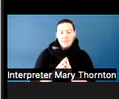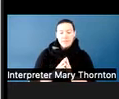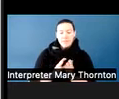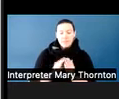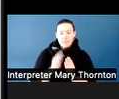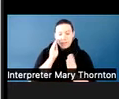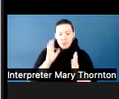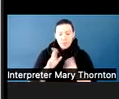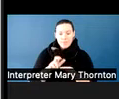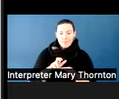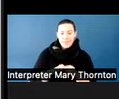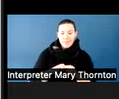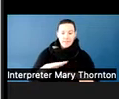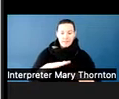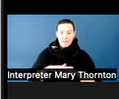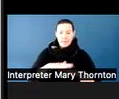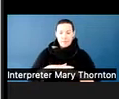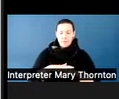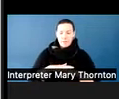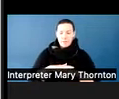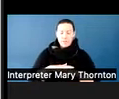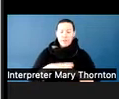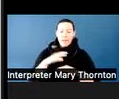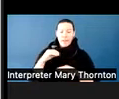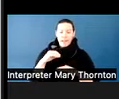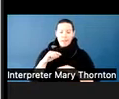and the teacher or professor is at the front of the class.